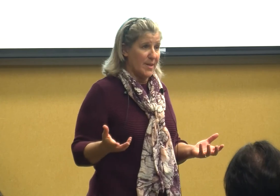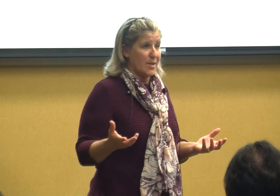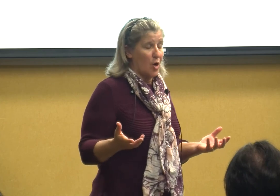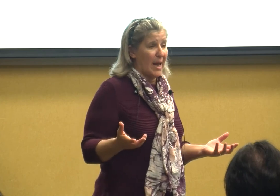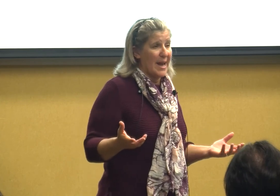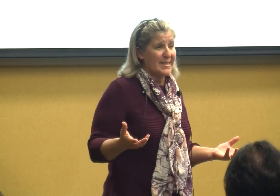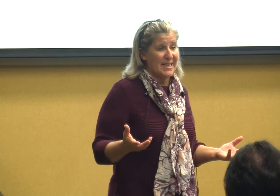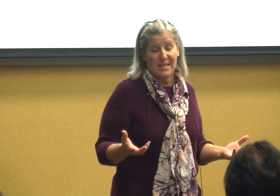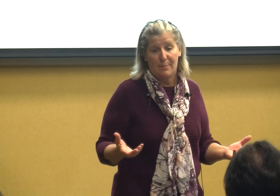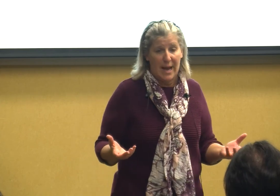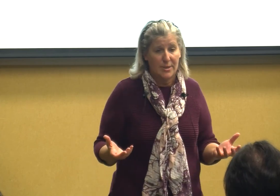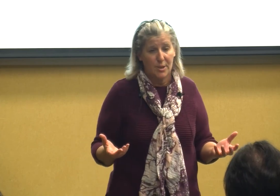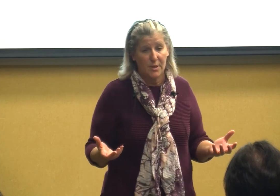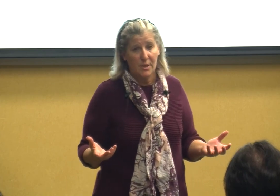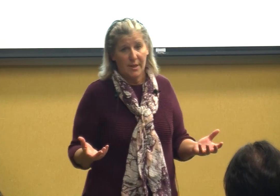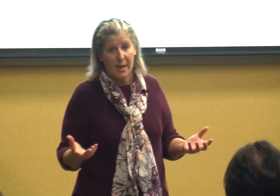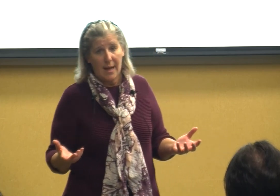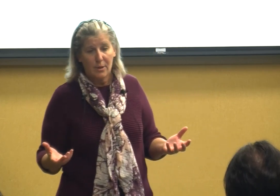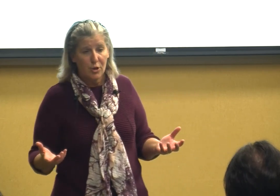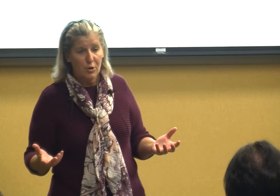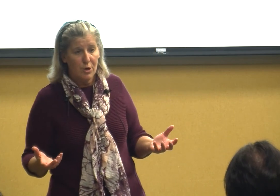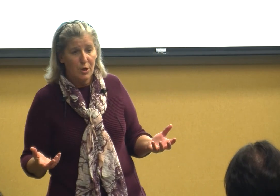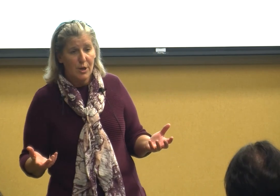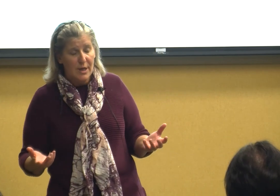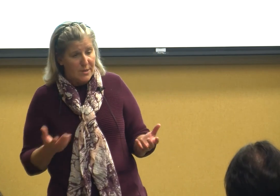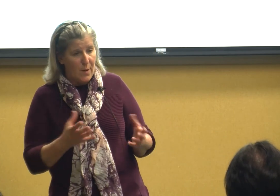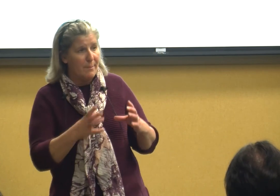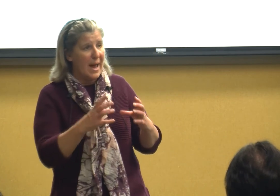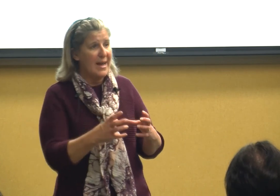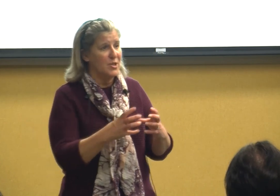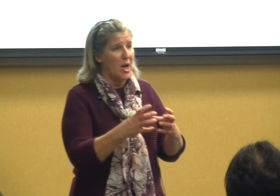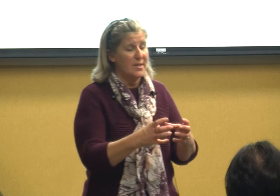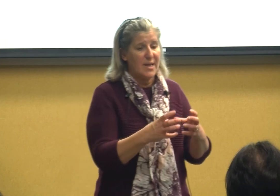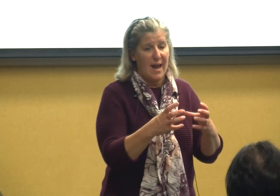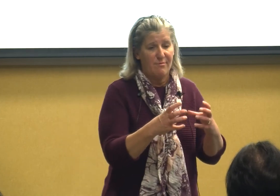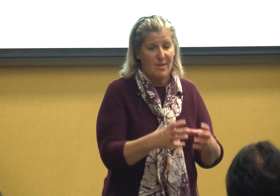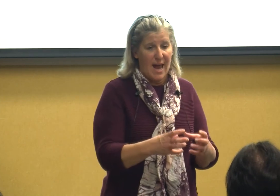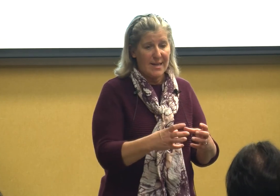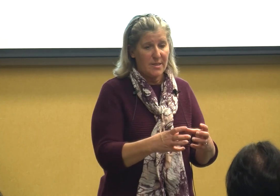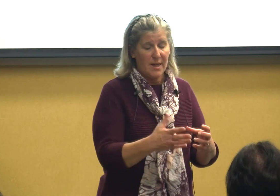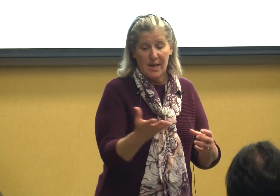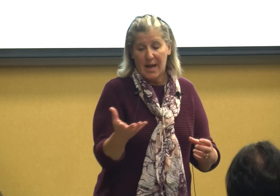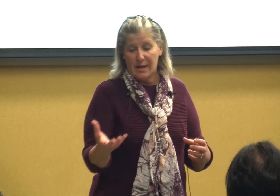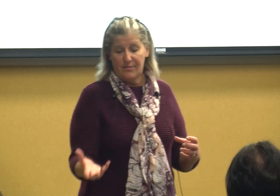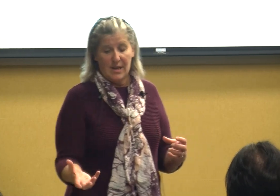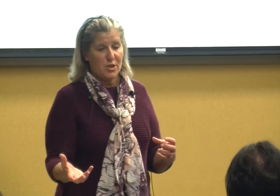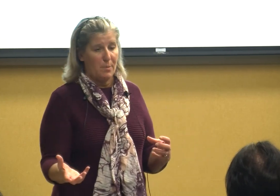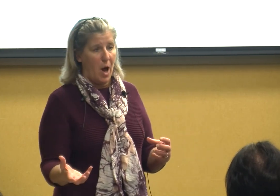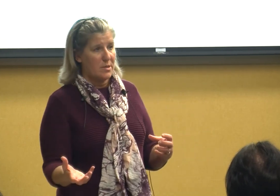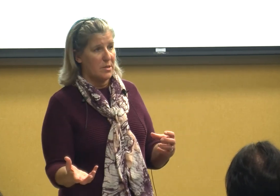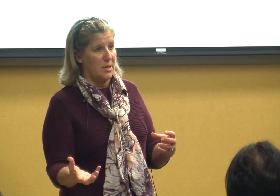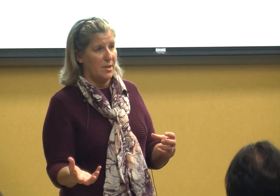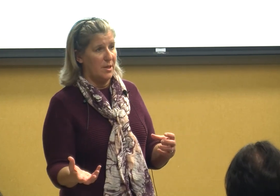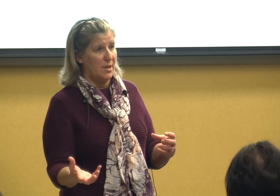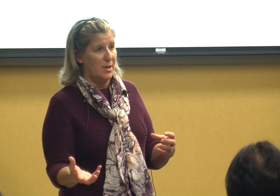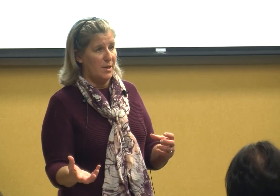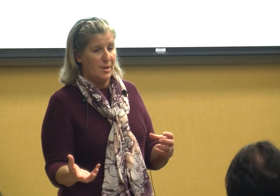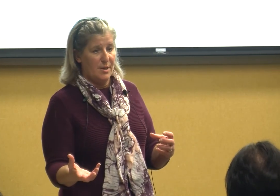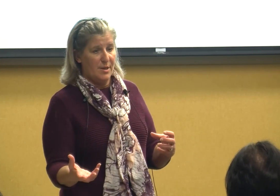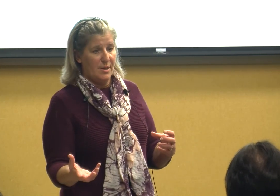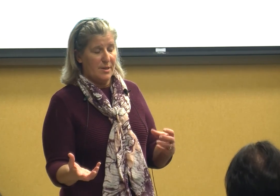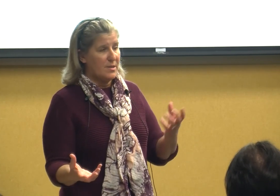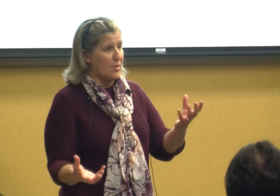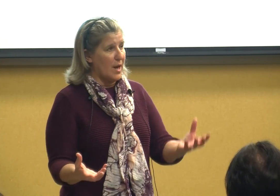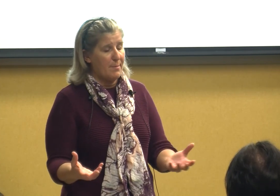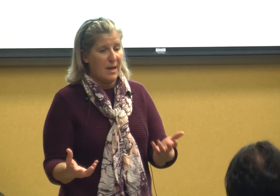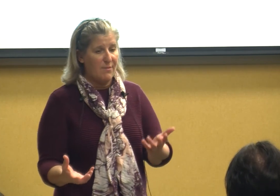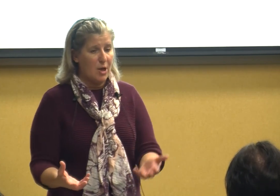it's called anticipation calendar so I may just have that and a finish box so that I'm giving